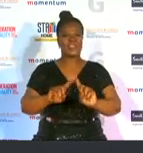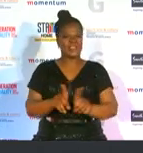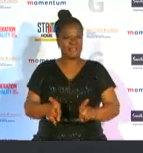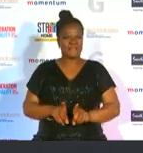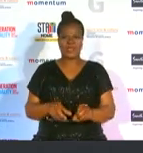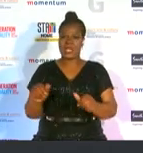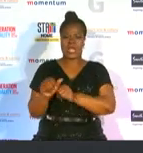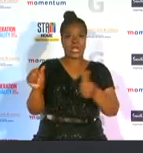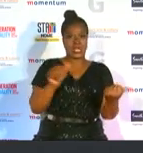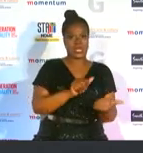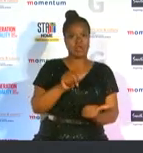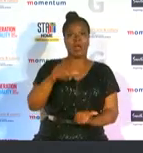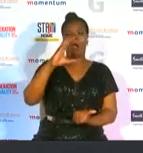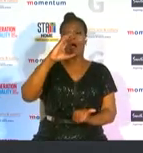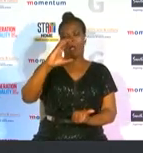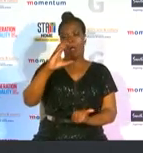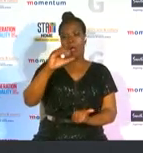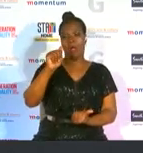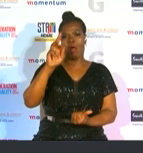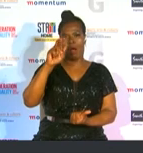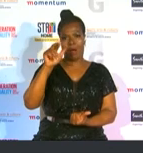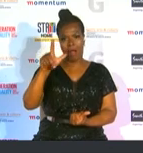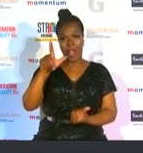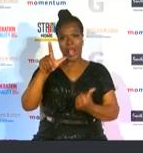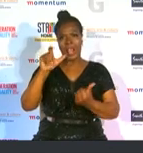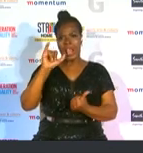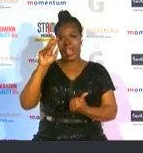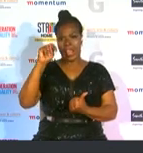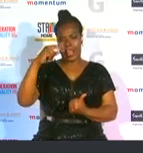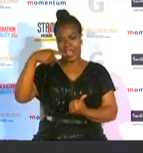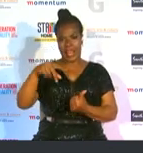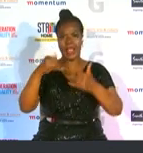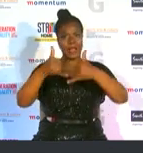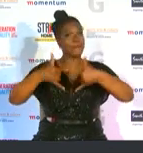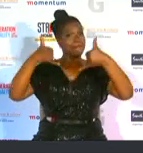cup in july 2019 with ian wright and is also championing a male dominated